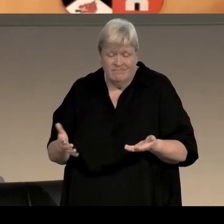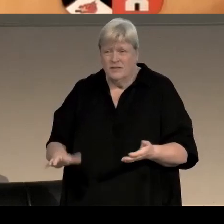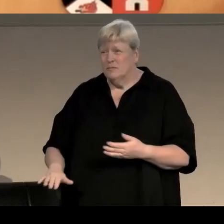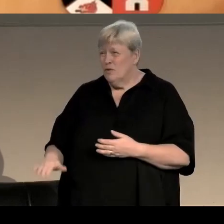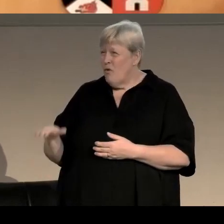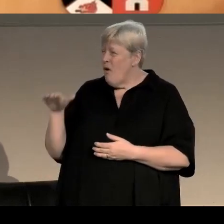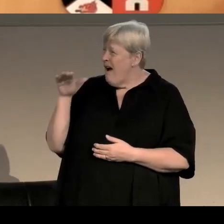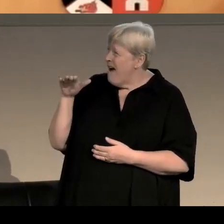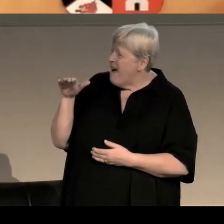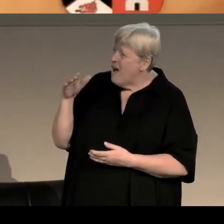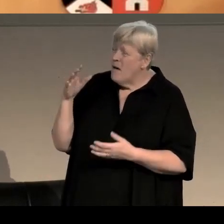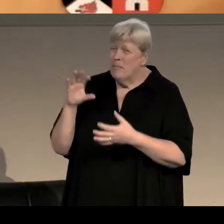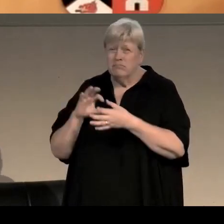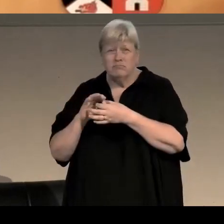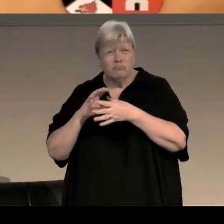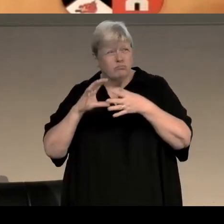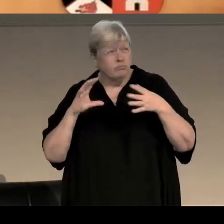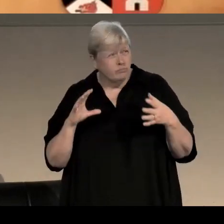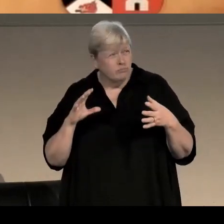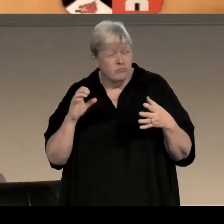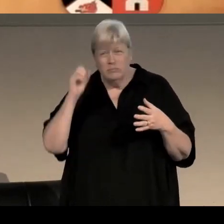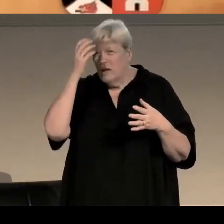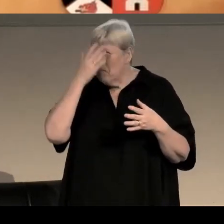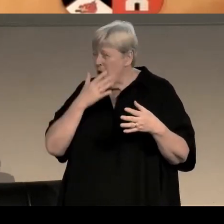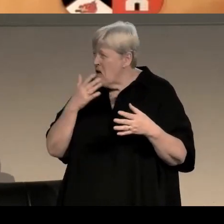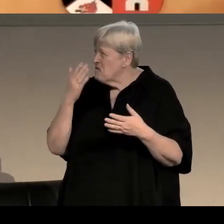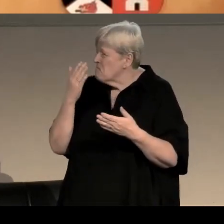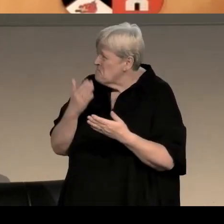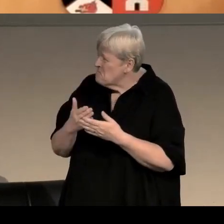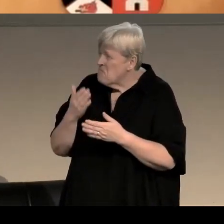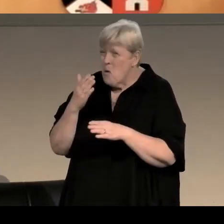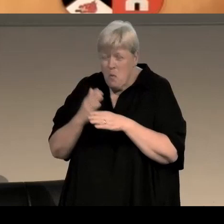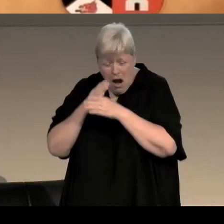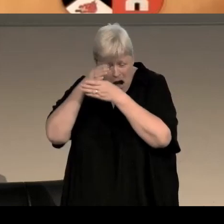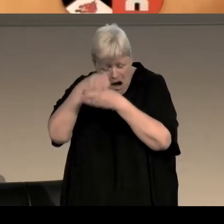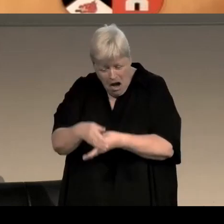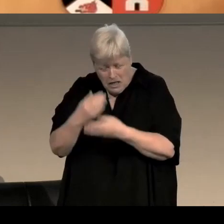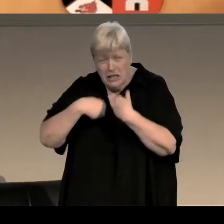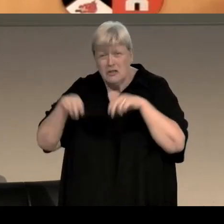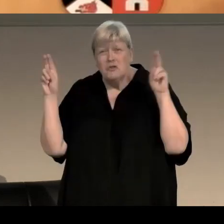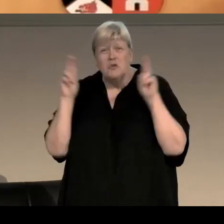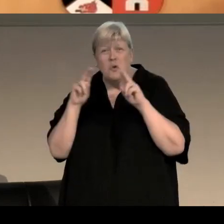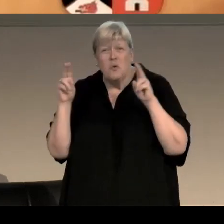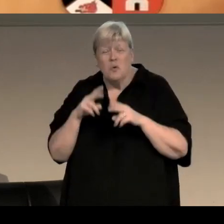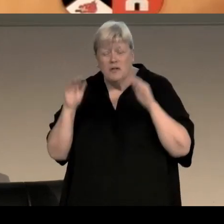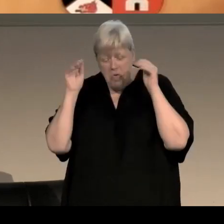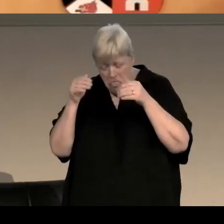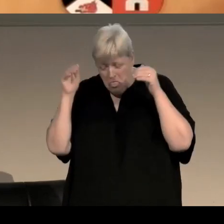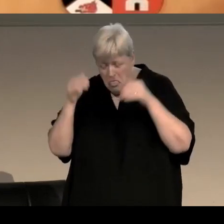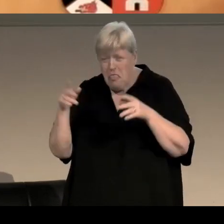that lack of connection had been masked by the daily routines of work and school, Girl Guides and bowling club, Women’s Guild and hockey team.